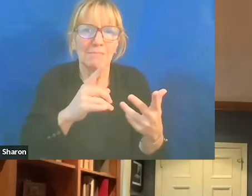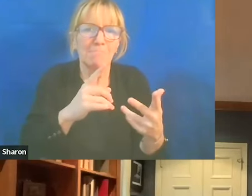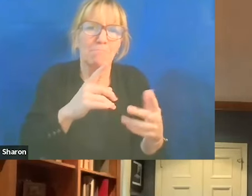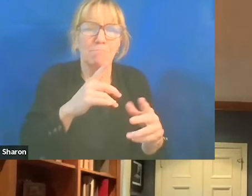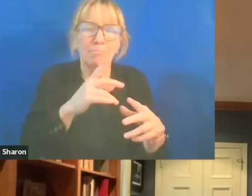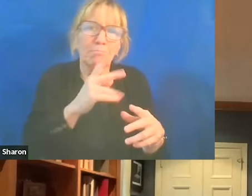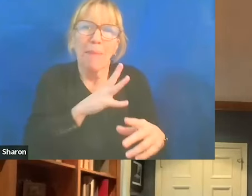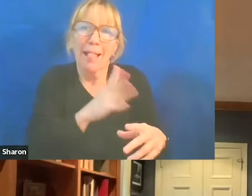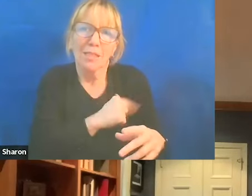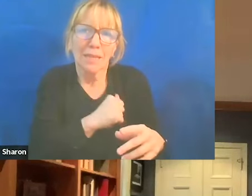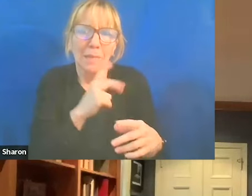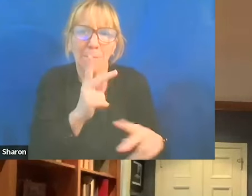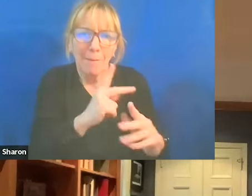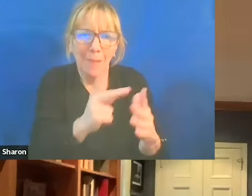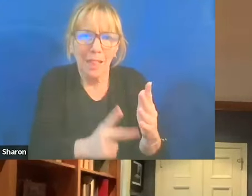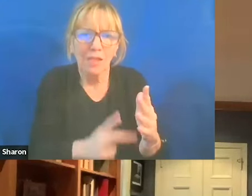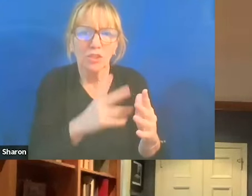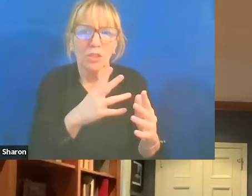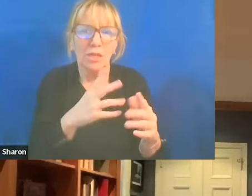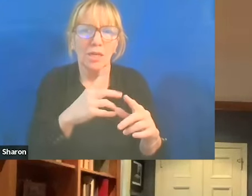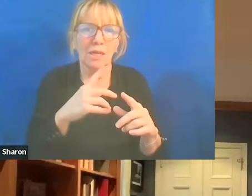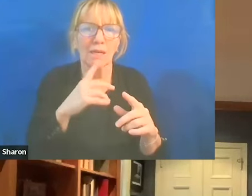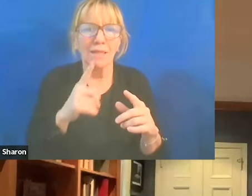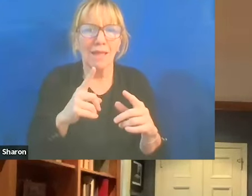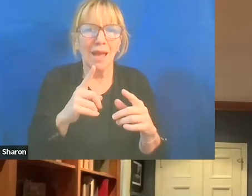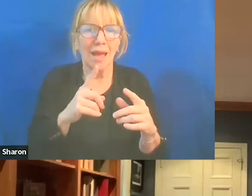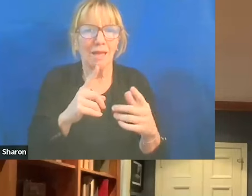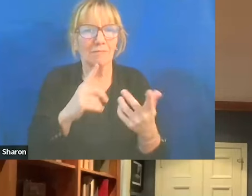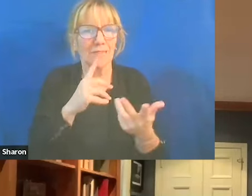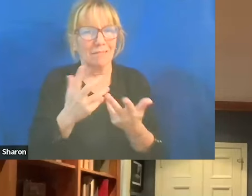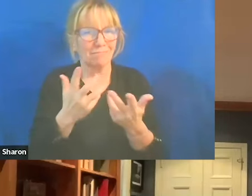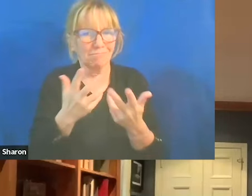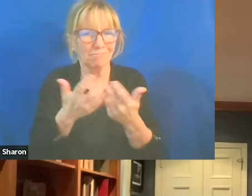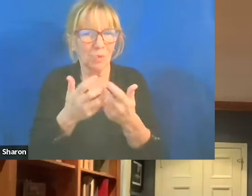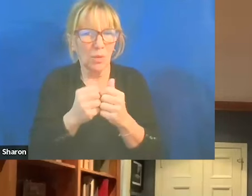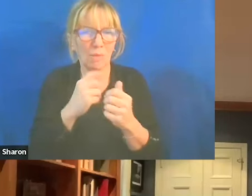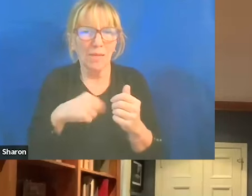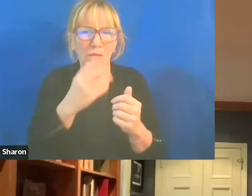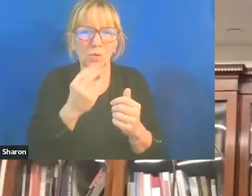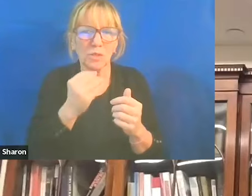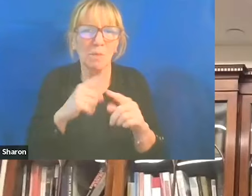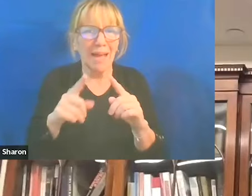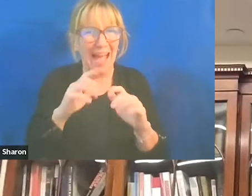But who am I to say that they're outside the tent of what being Jewish should mean. Yeah.